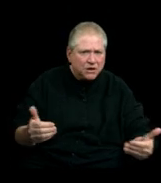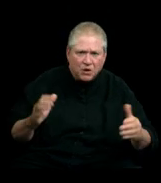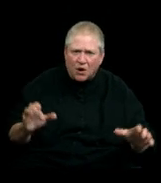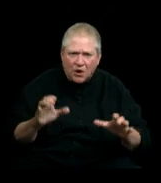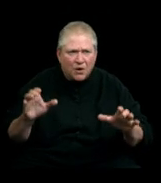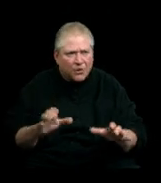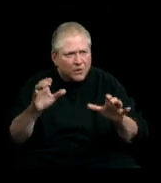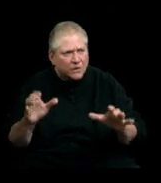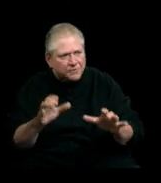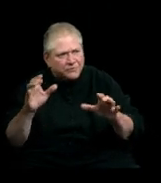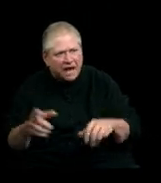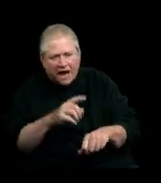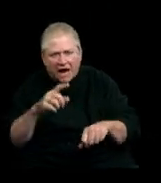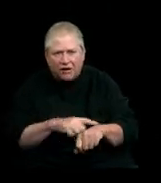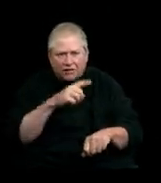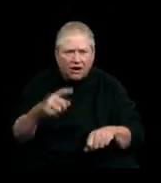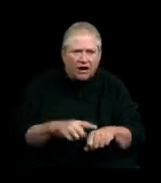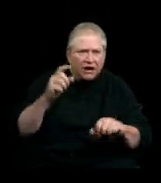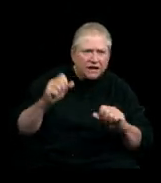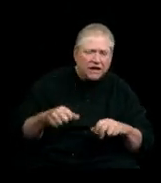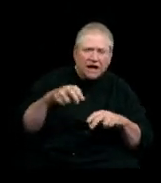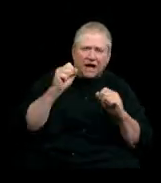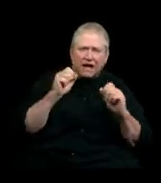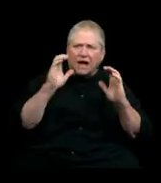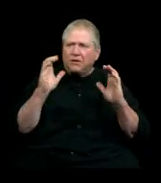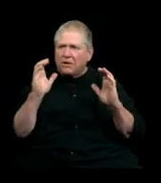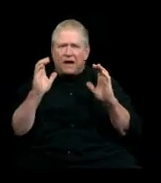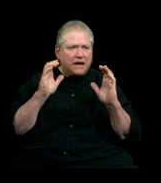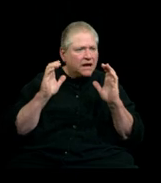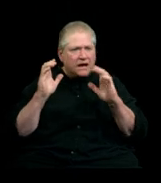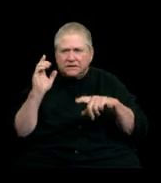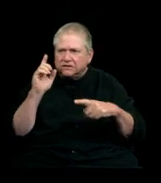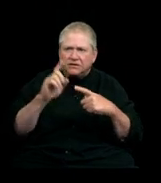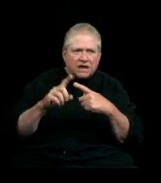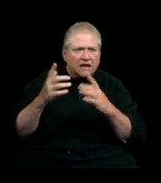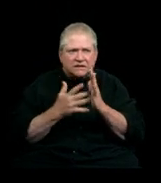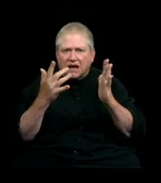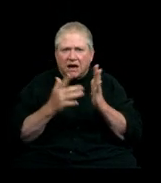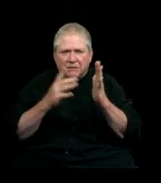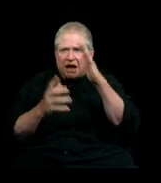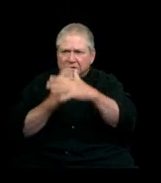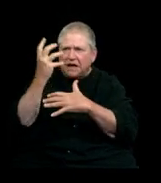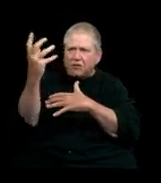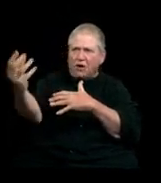How long can I lie around waiting for it? Sometimes you gotta walk out the door